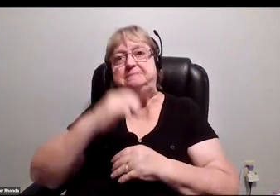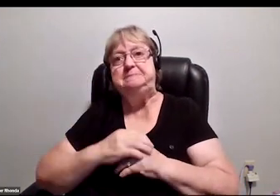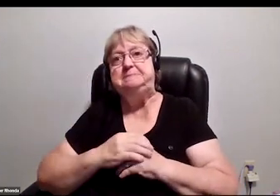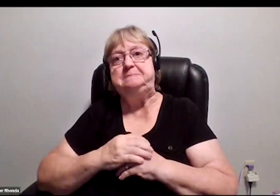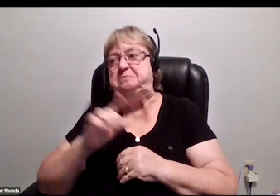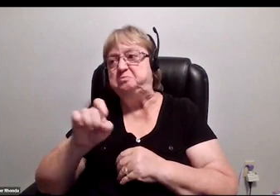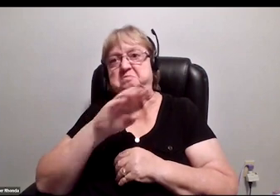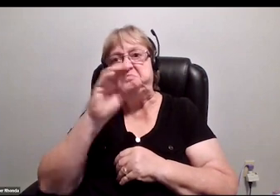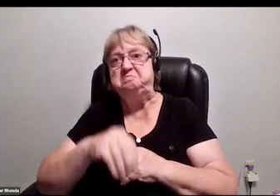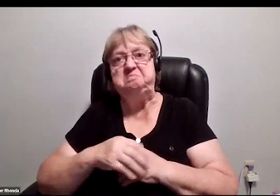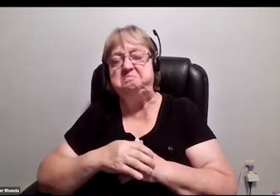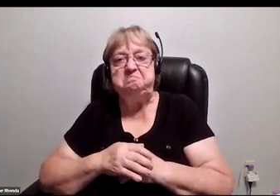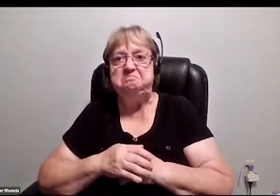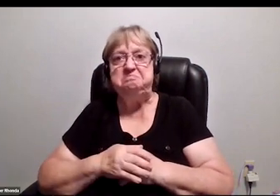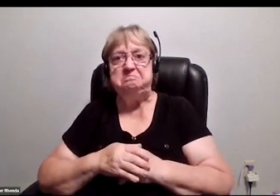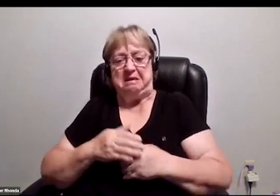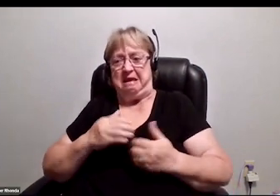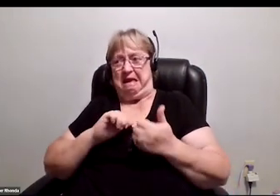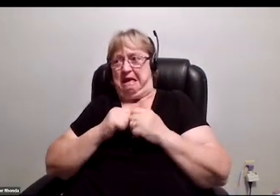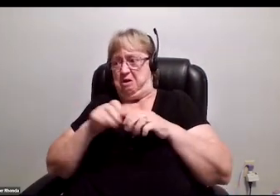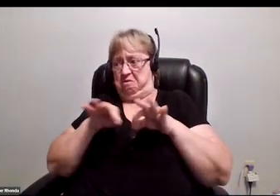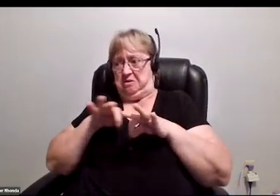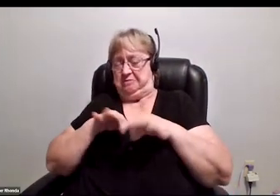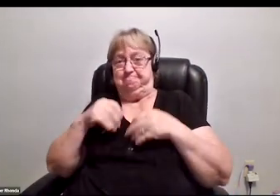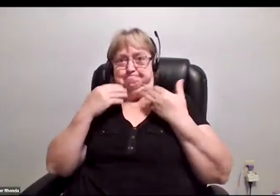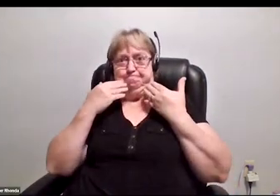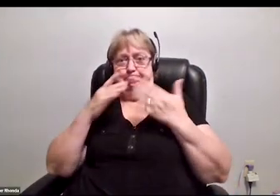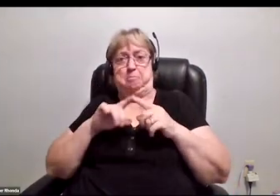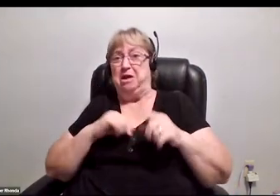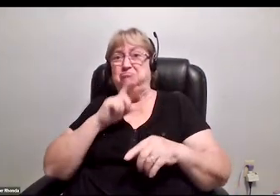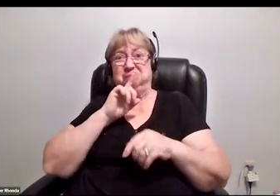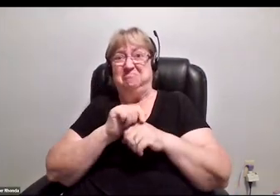how to explain it to people, but it really is all in your head. The whole thing of people thinking you're weaker